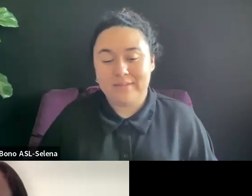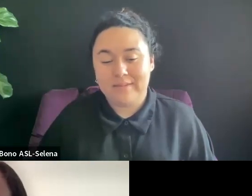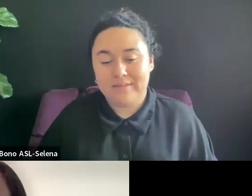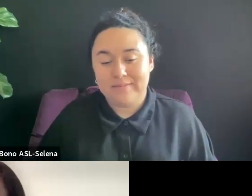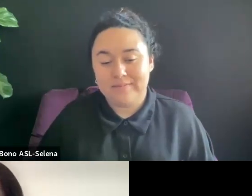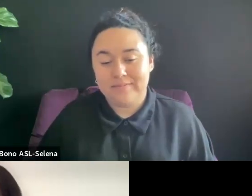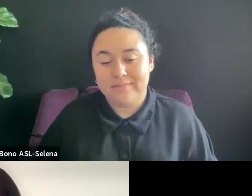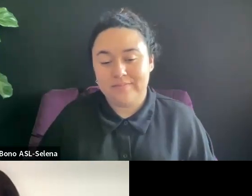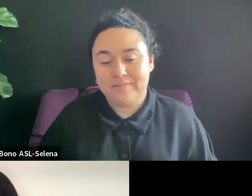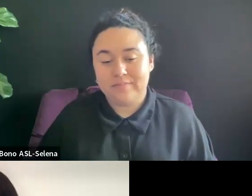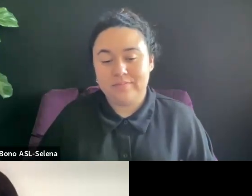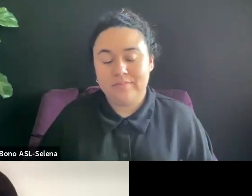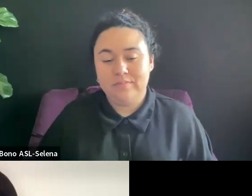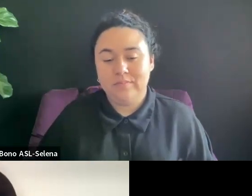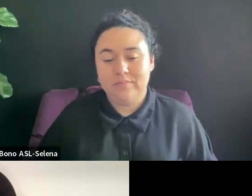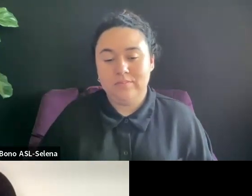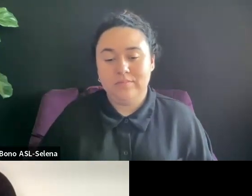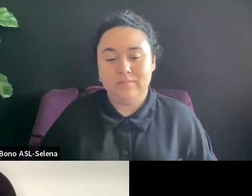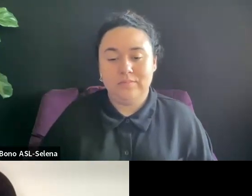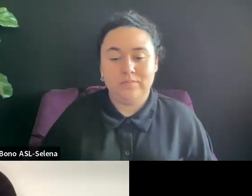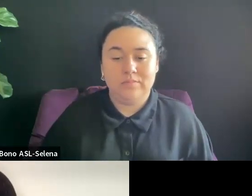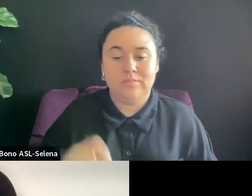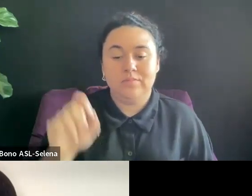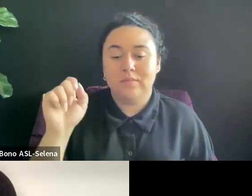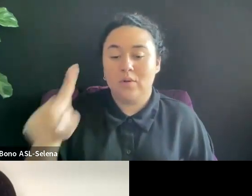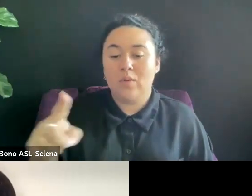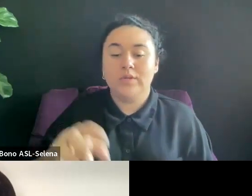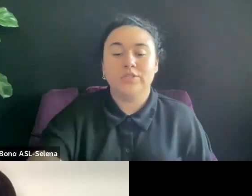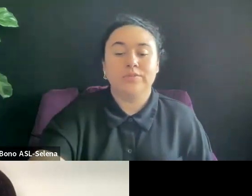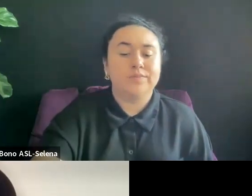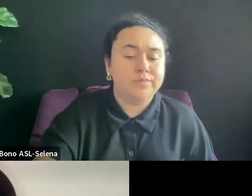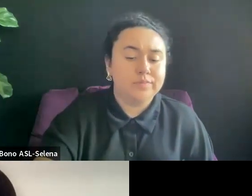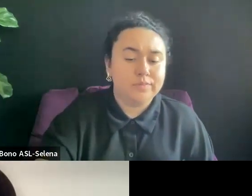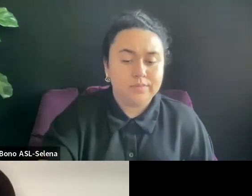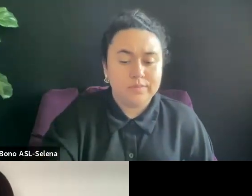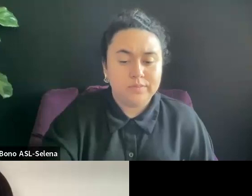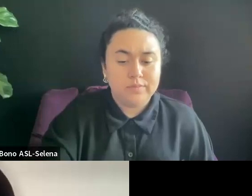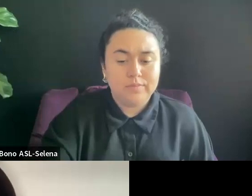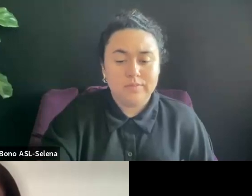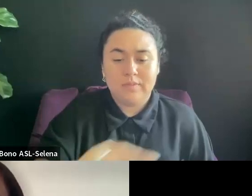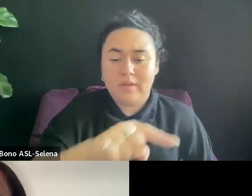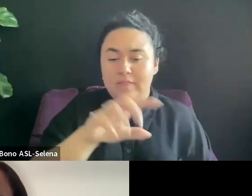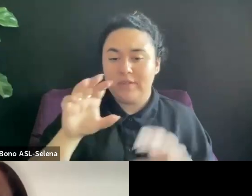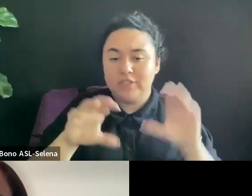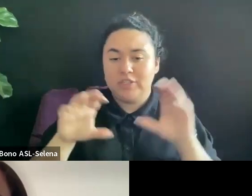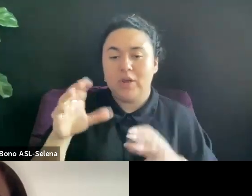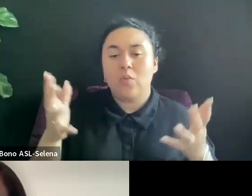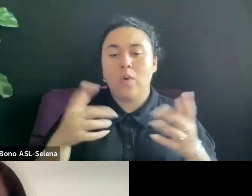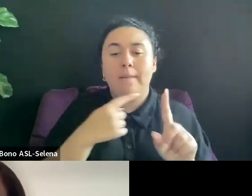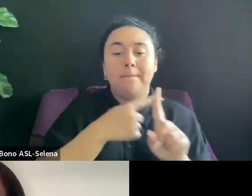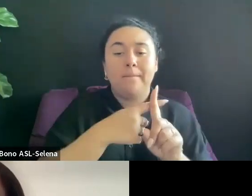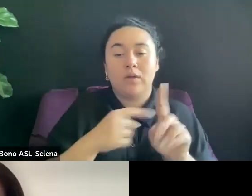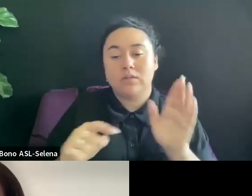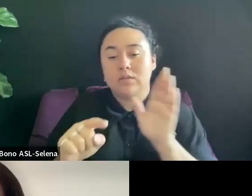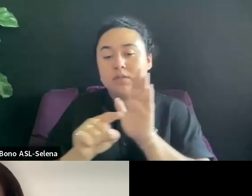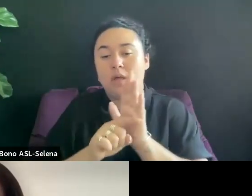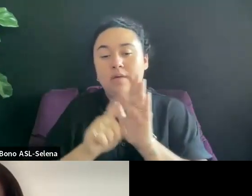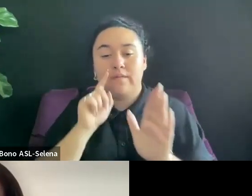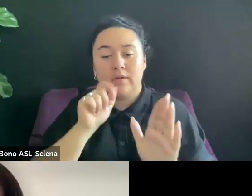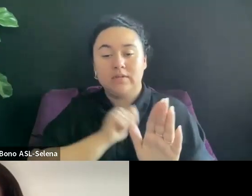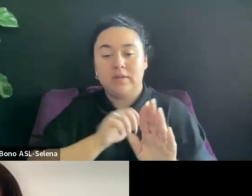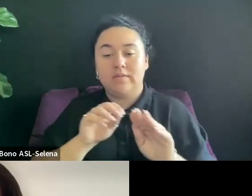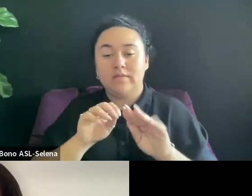WE HAVE A QUESTION IN THE CHAT, WHAT ARE THE PROS, CONS OF SELF-DISTRIBUTING ON DEMAND PLATFORM